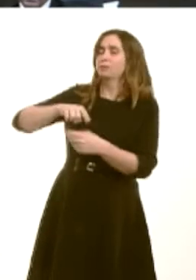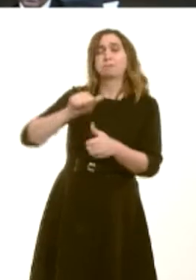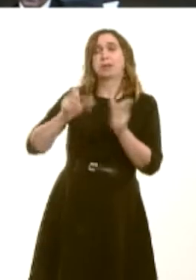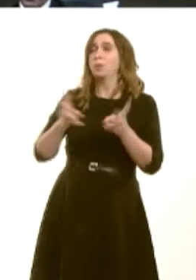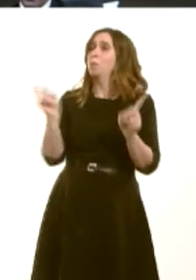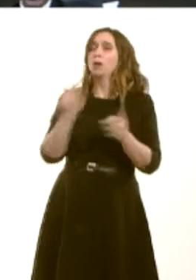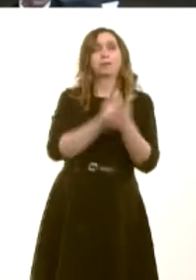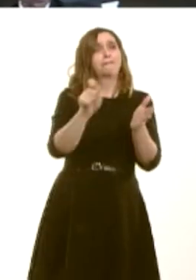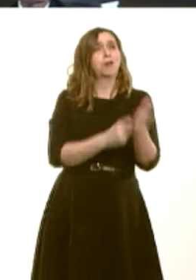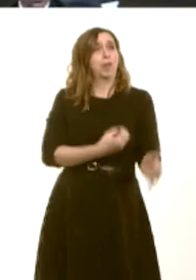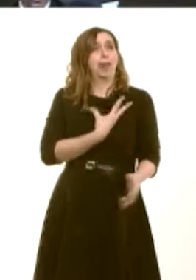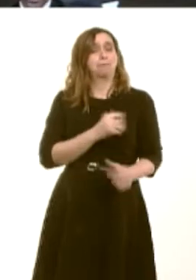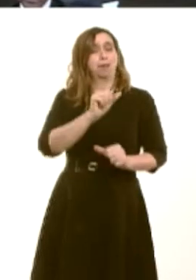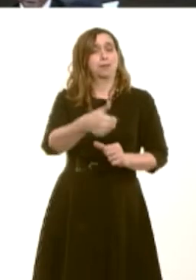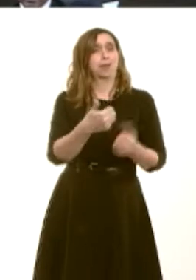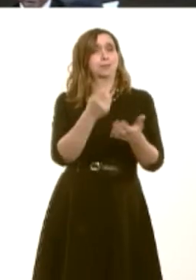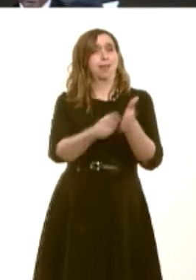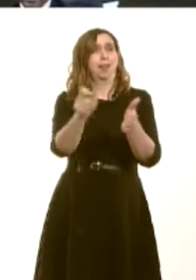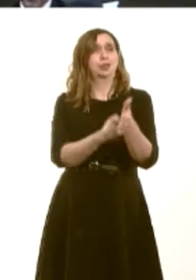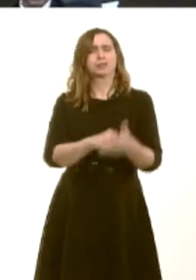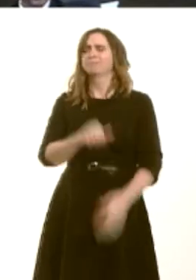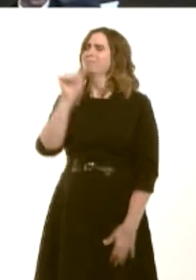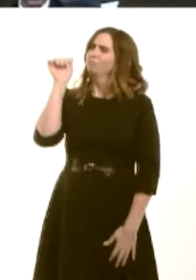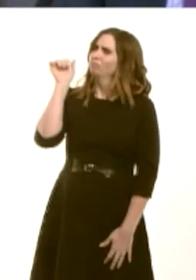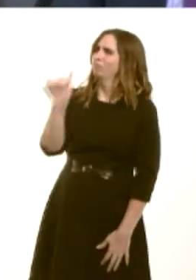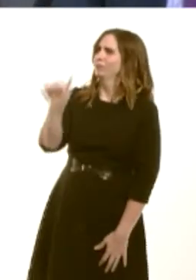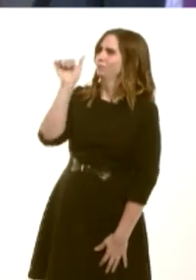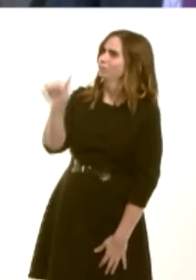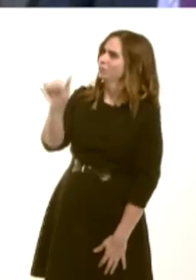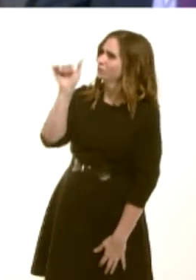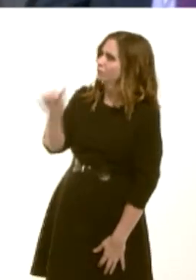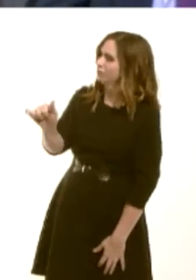Carwyn Jones: Absolutely, absolutely. What weíve seen, of course, is an attack on the